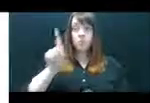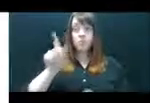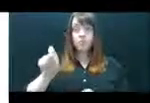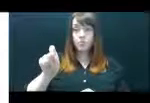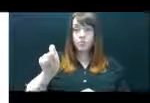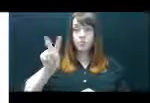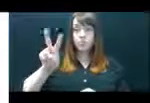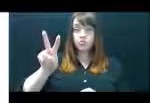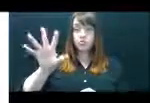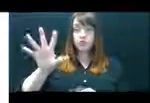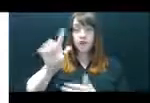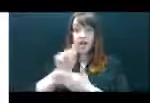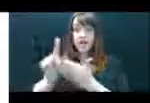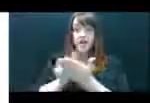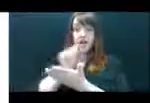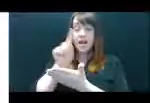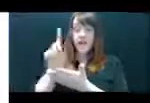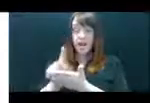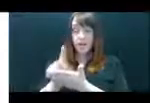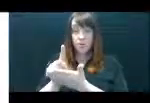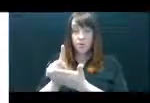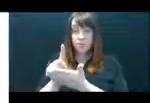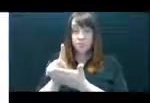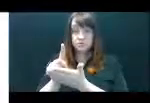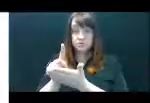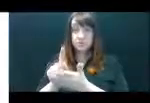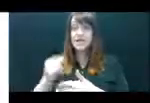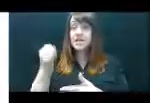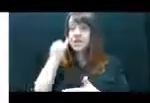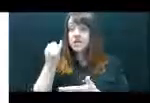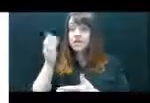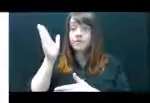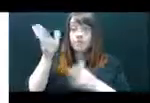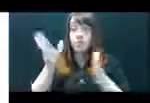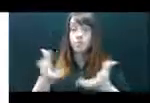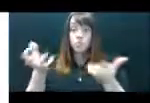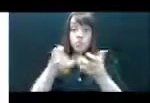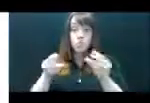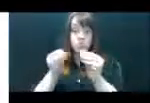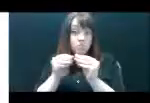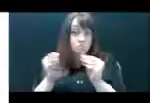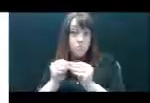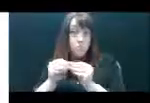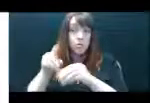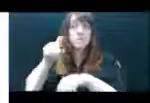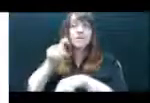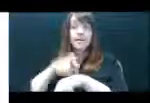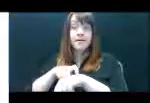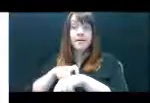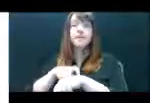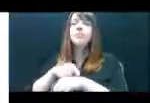Those wishing for more time should indicate in their session abstract if they would need